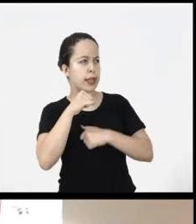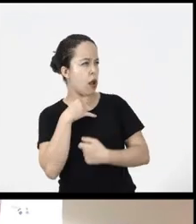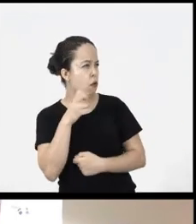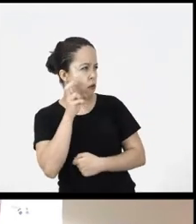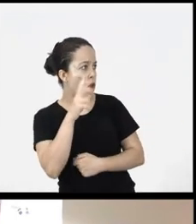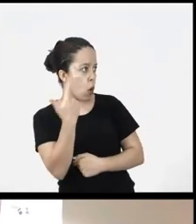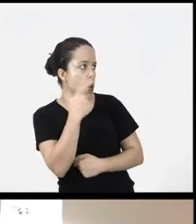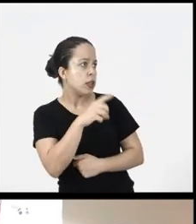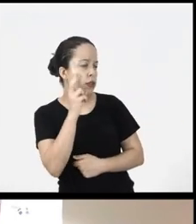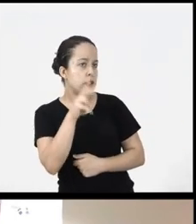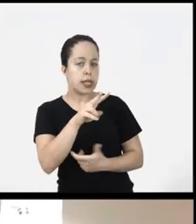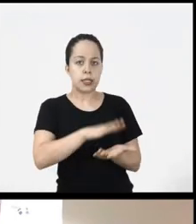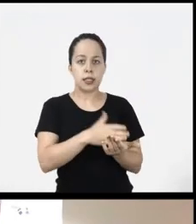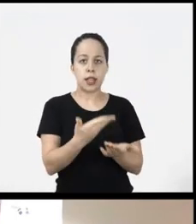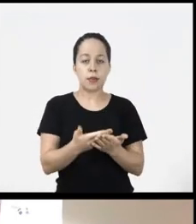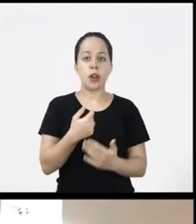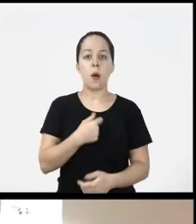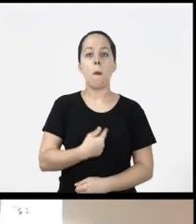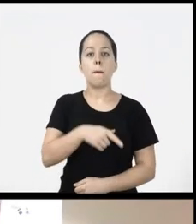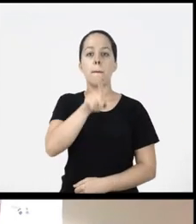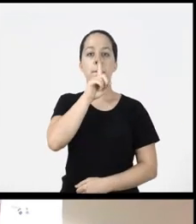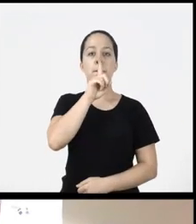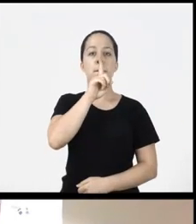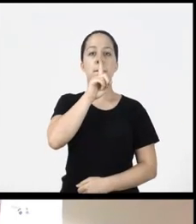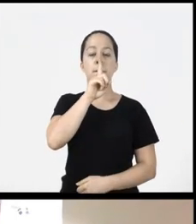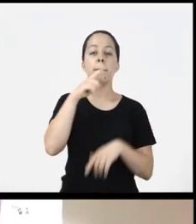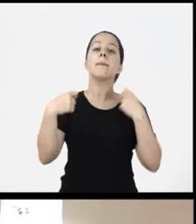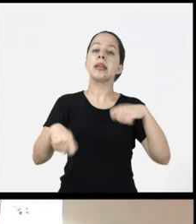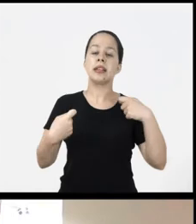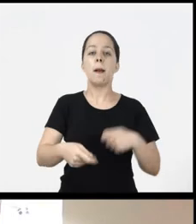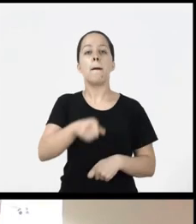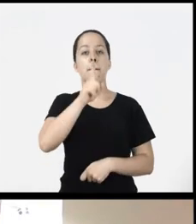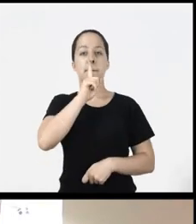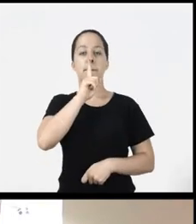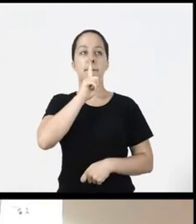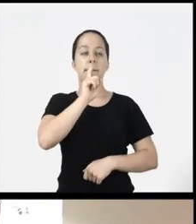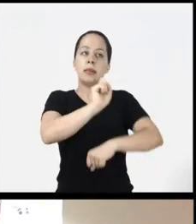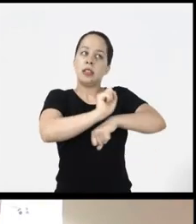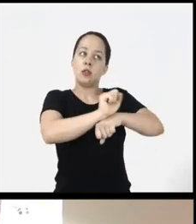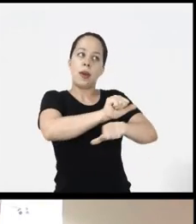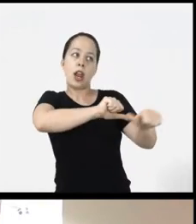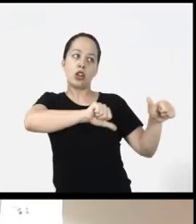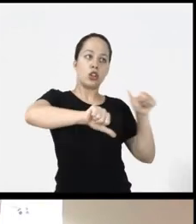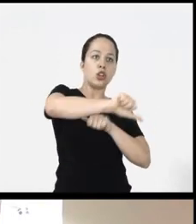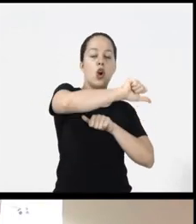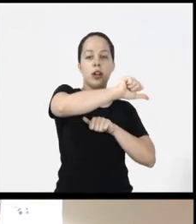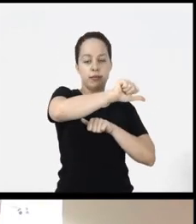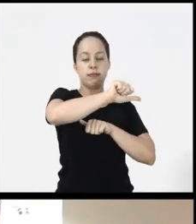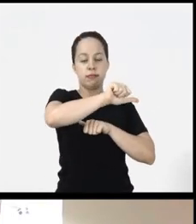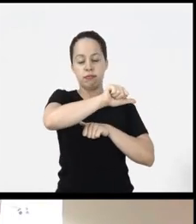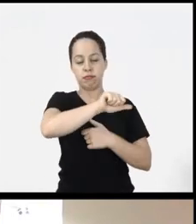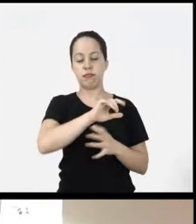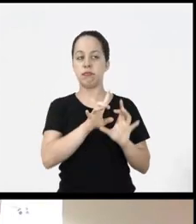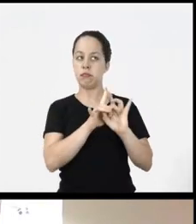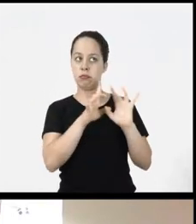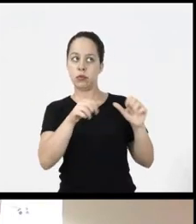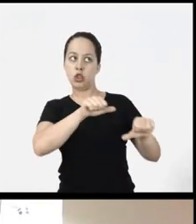the tool so it allows me to do that so I take a short break right in my speech whenever I go